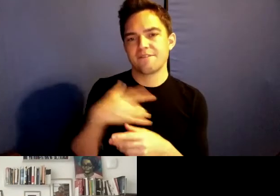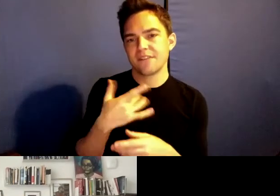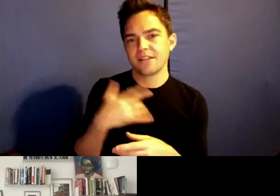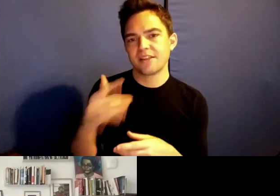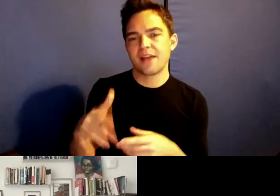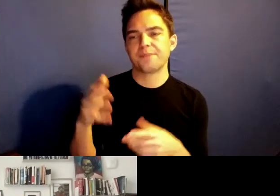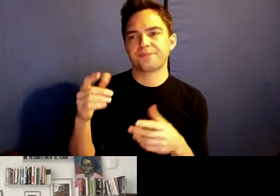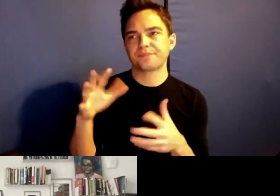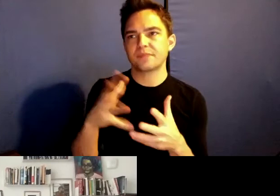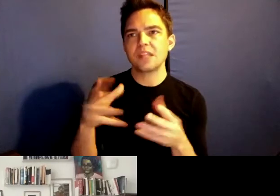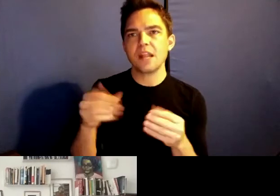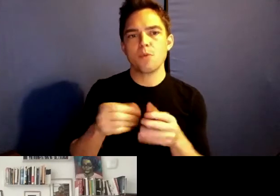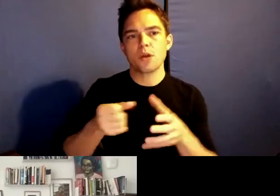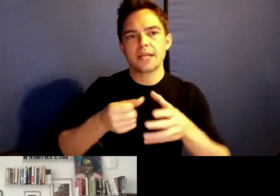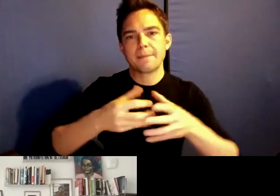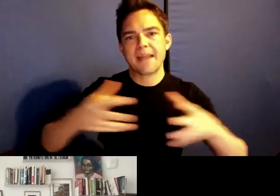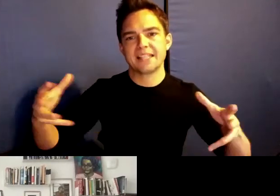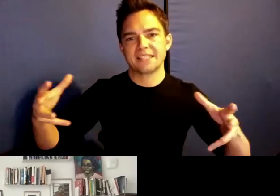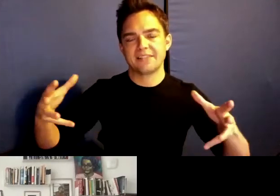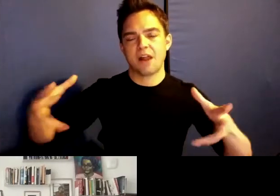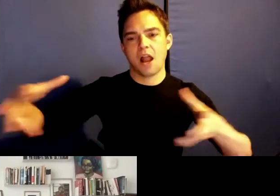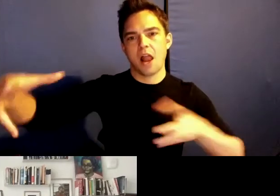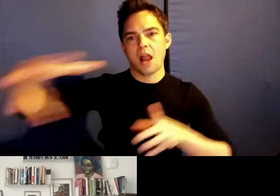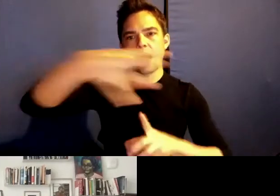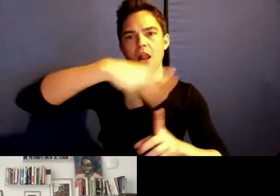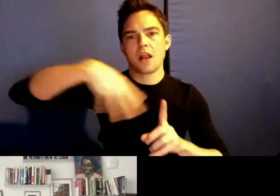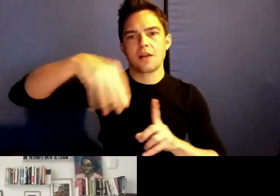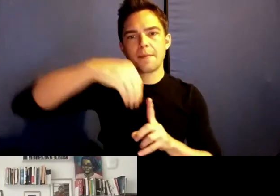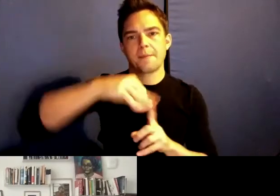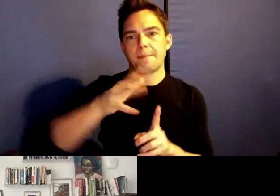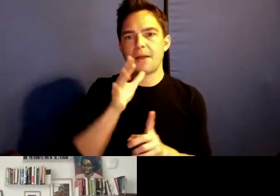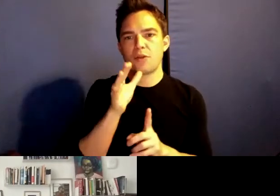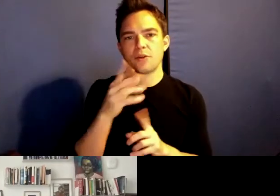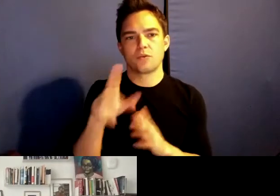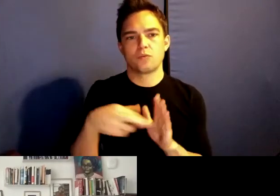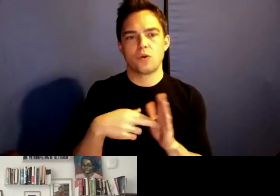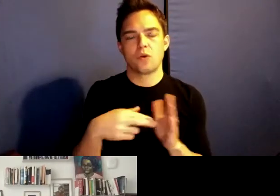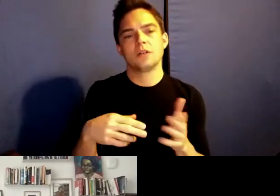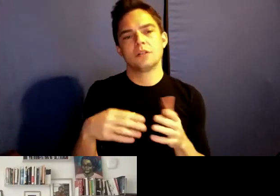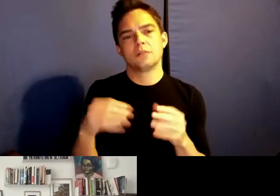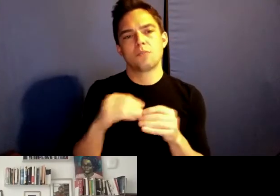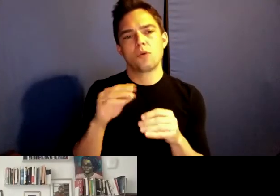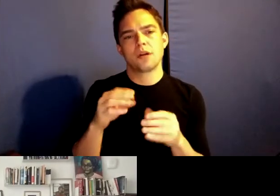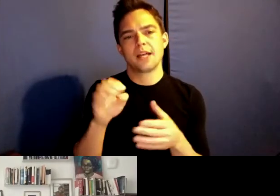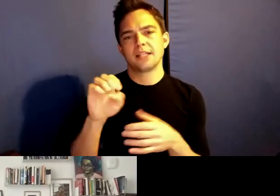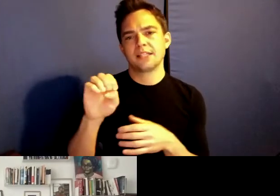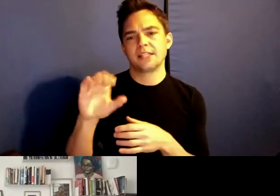expansive and so much more ecological than we have been taught to understand.